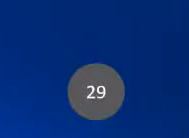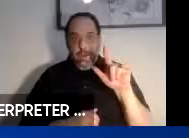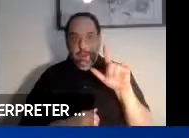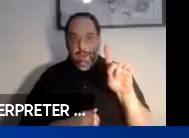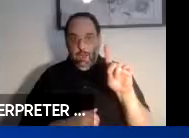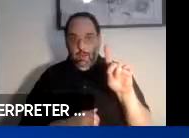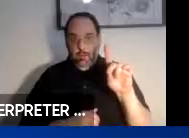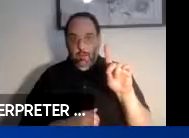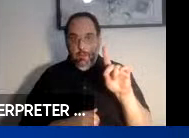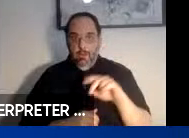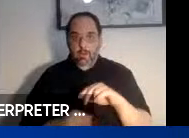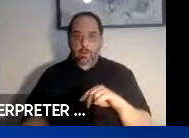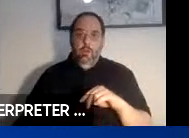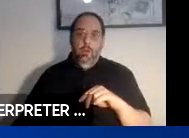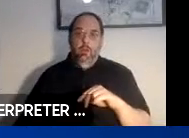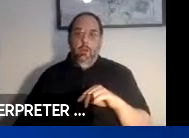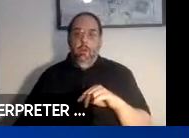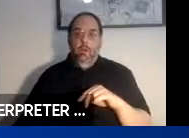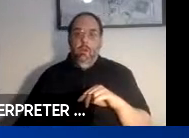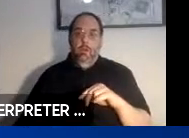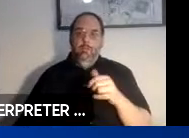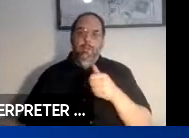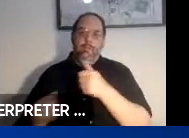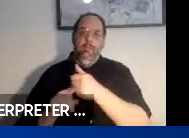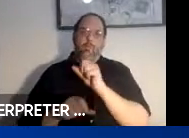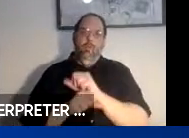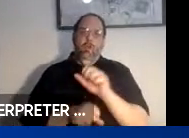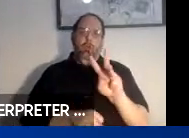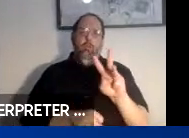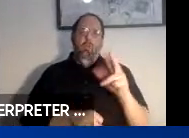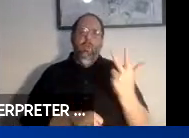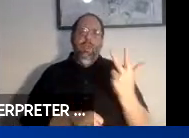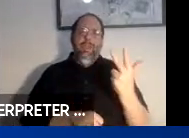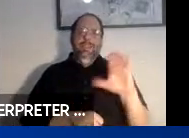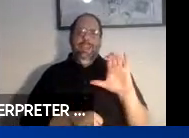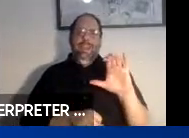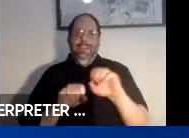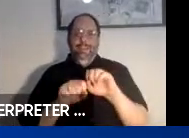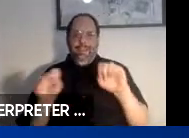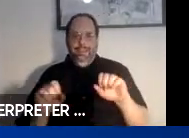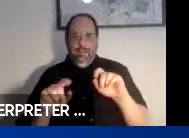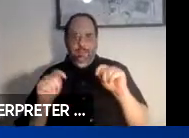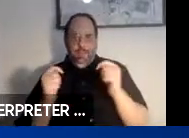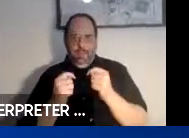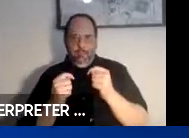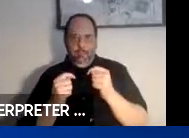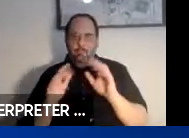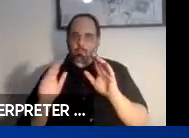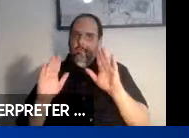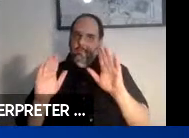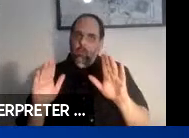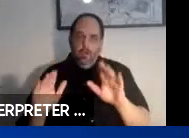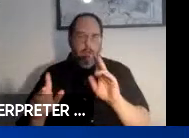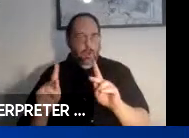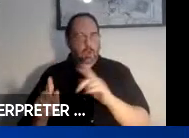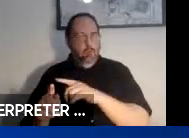Mr. Guild works on W3C's systems team, leading an exceptional group of individuals responsible